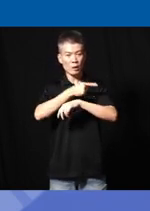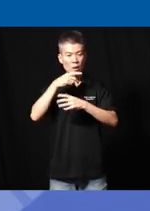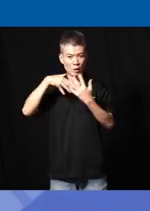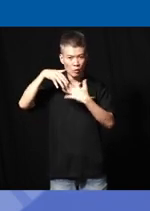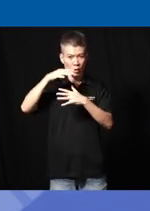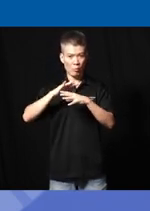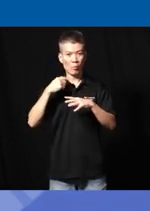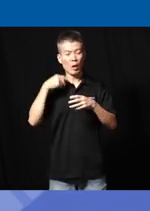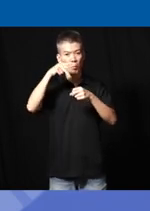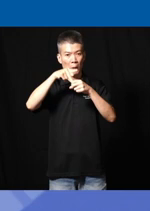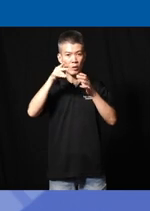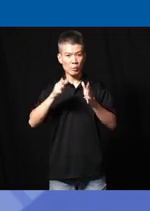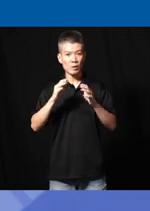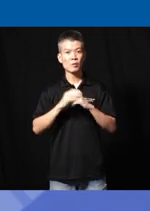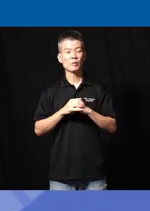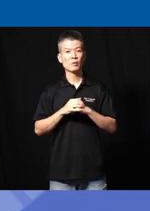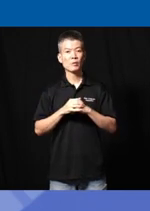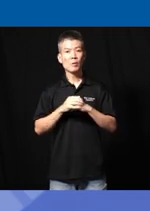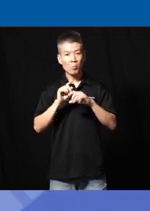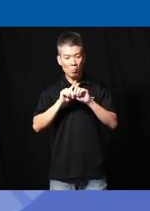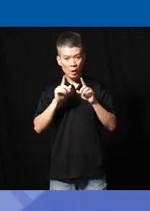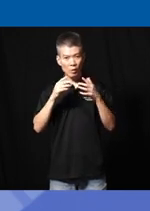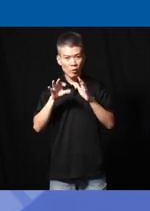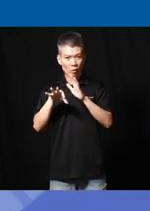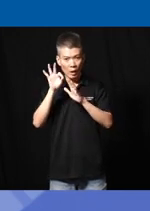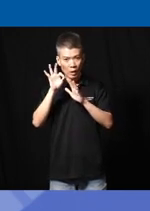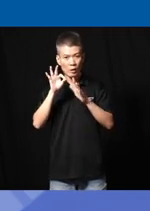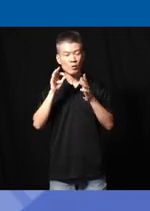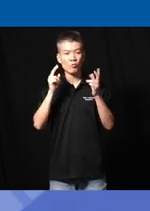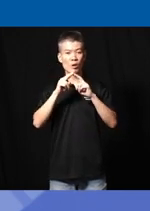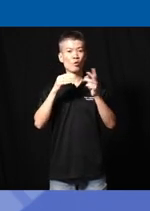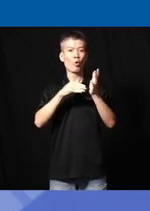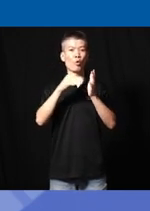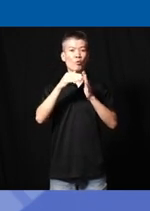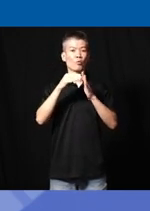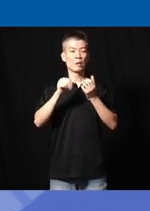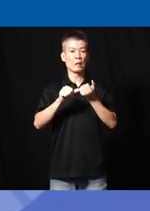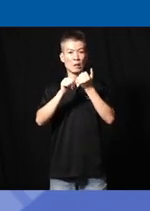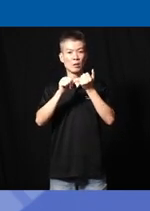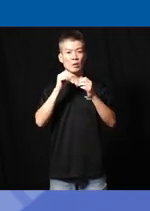of my participants but what I've also been finding is that very often the assistive communicative